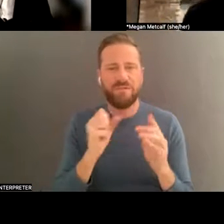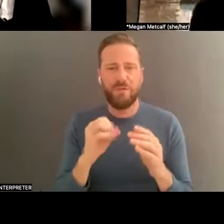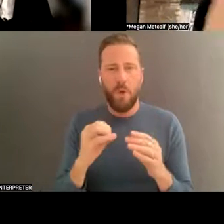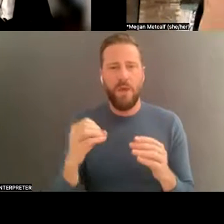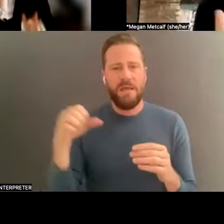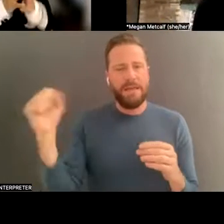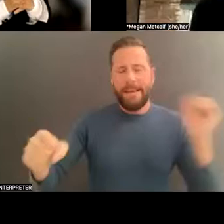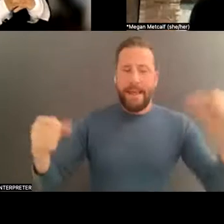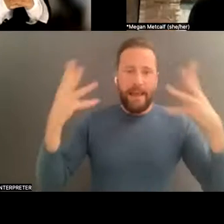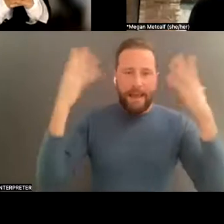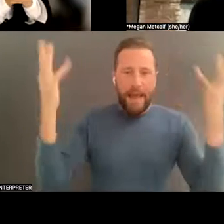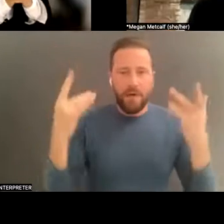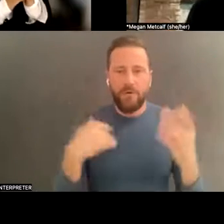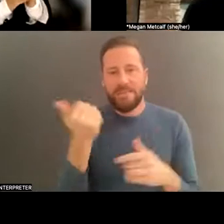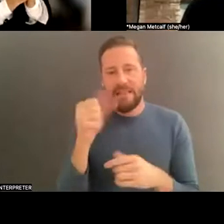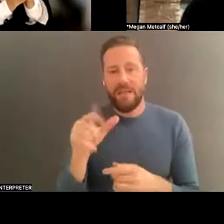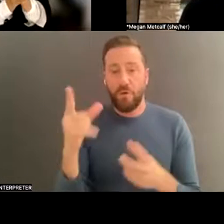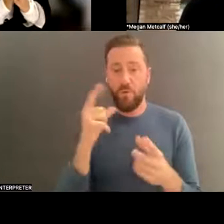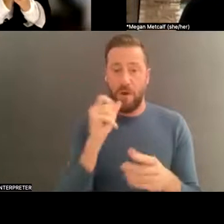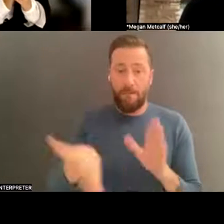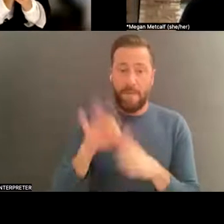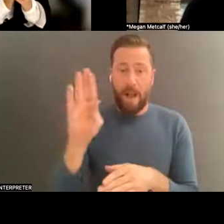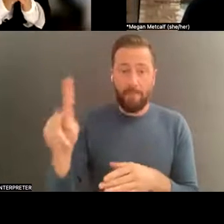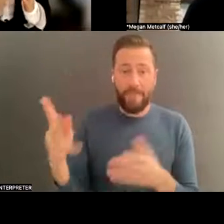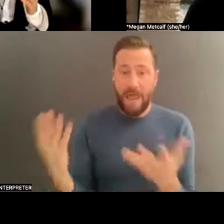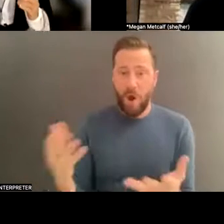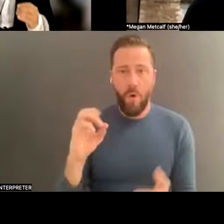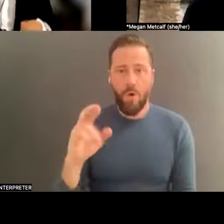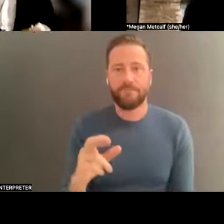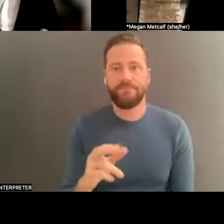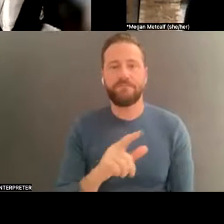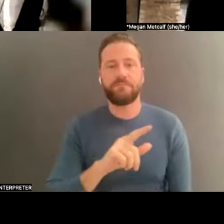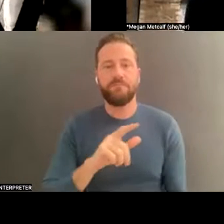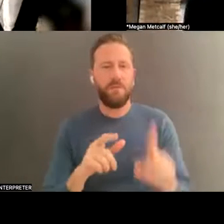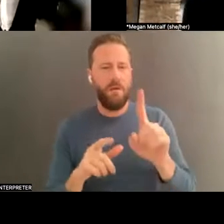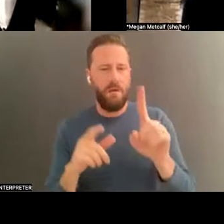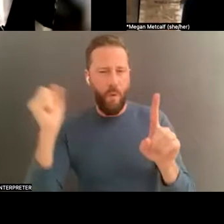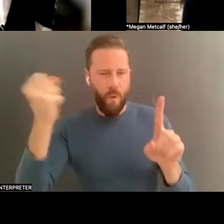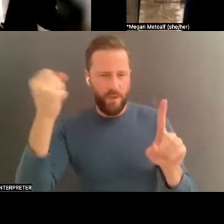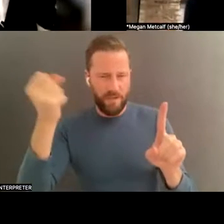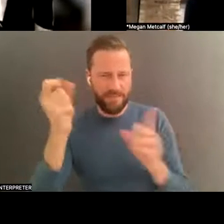if there's anything you want to pick up on there . >> Mark Pickett: Hold on a second. Especially when you don't know